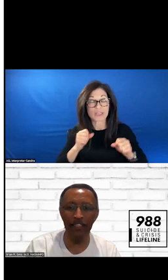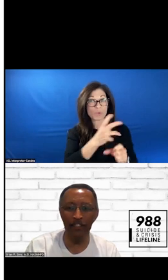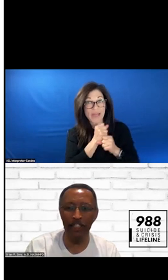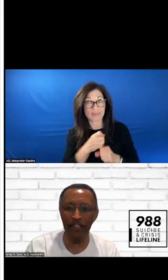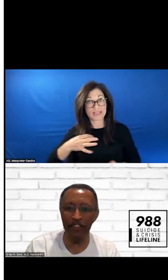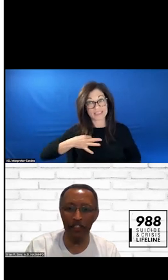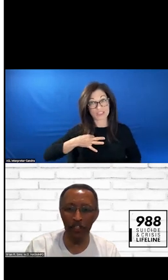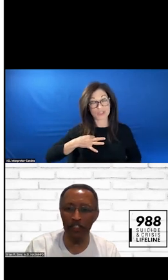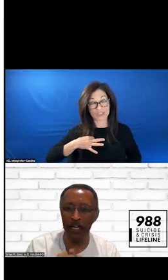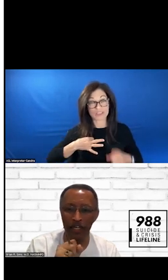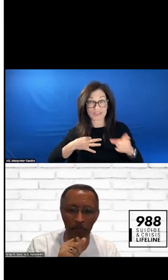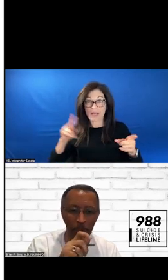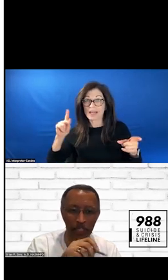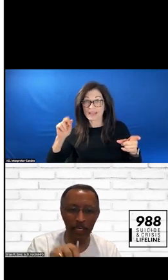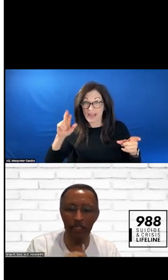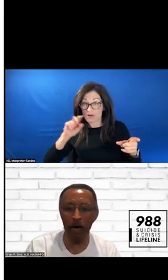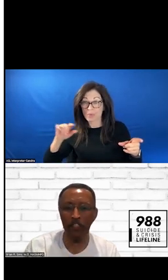ABILITY TO GET THESE SHIRTS. KAREN WILL PUT THE LINK IN THE BOX.